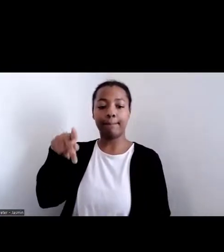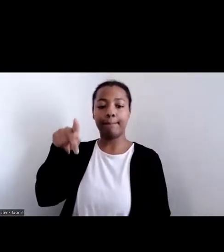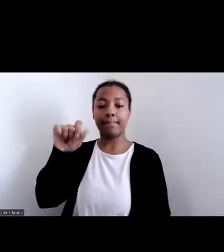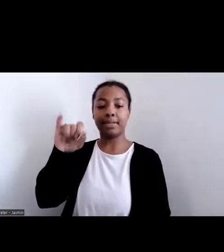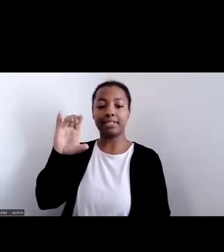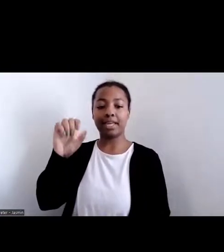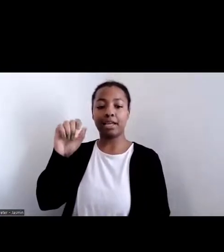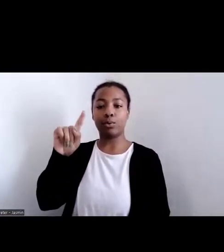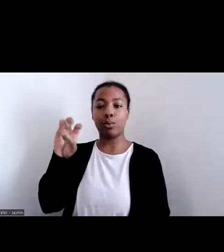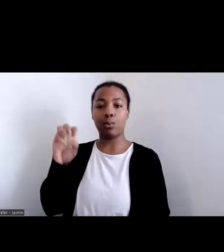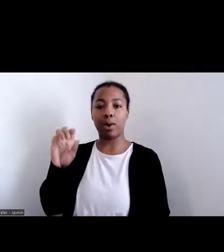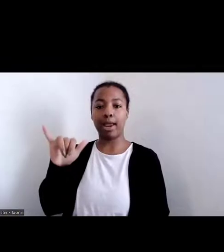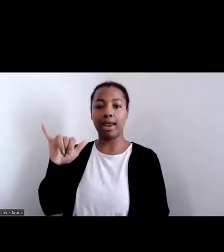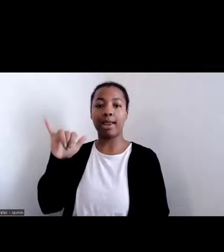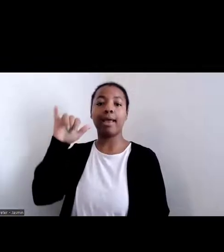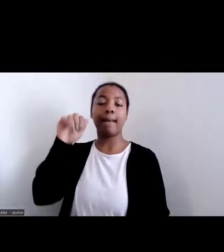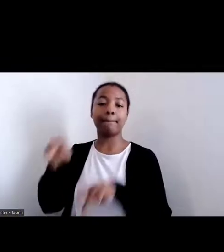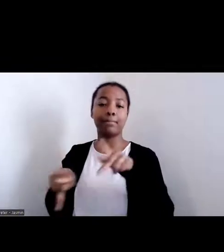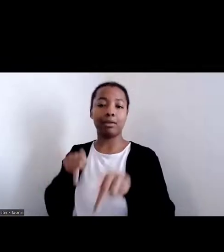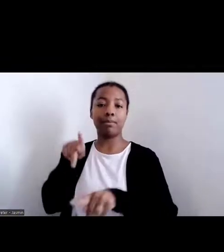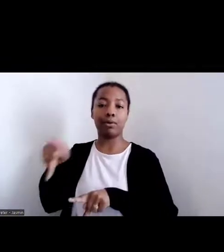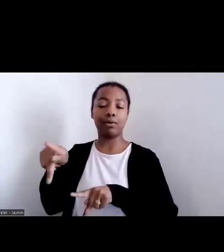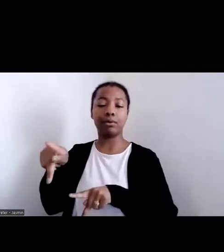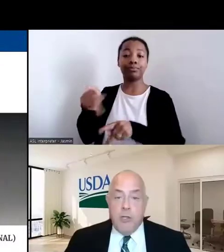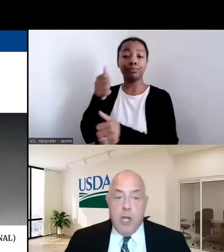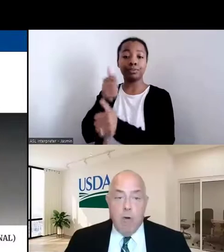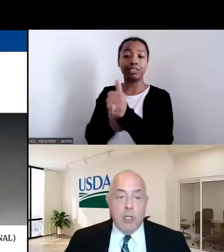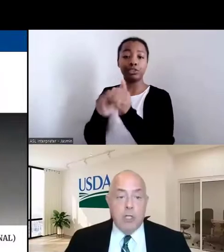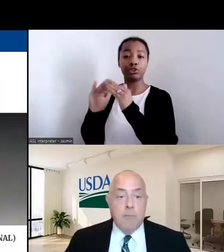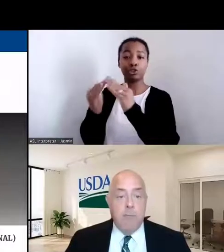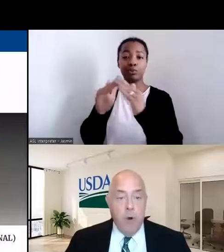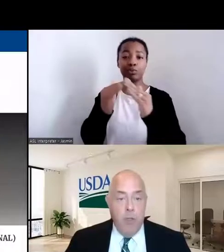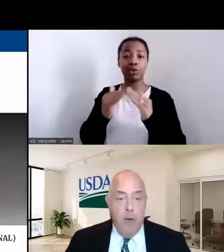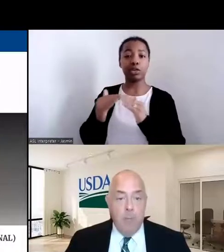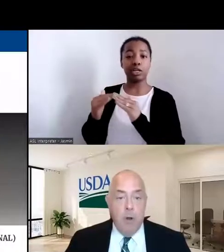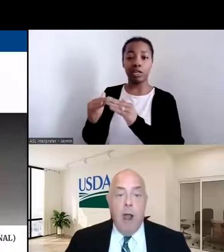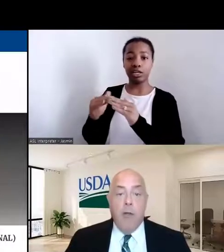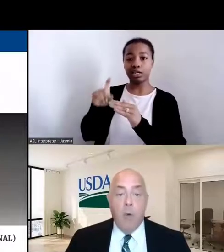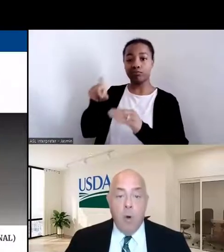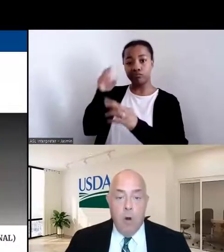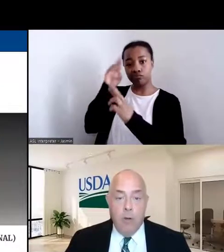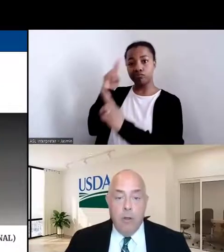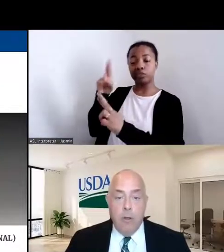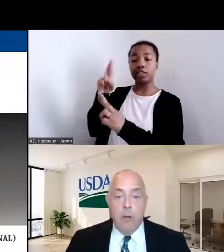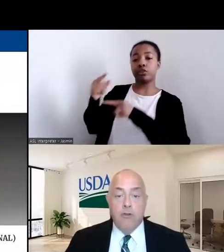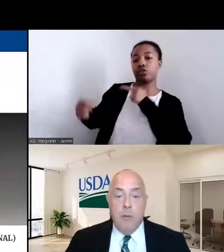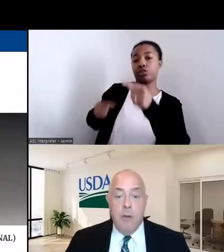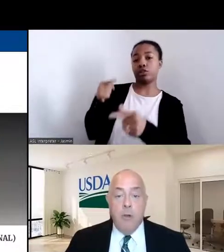Every community owes its existence and strength to the generations before them around the world who contributed their